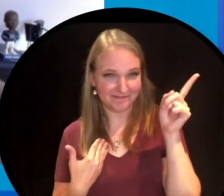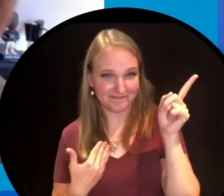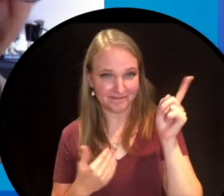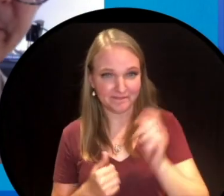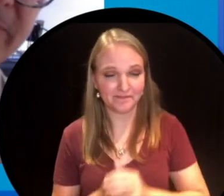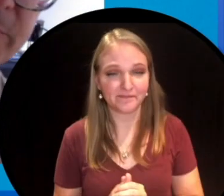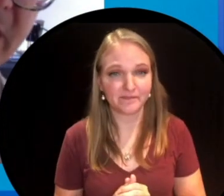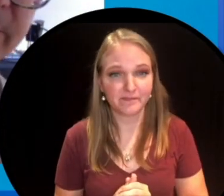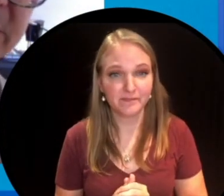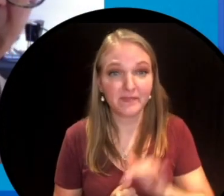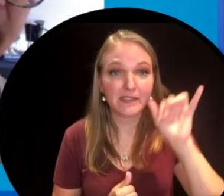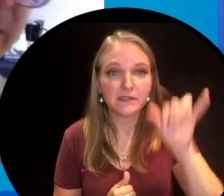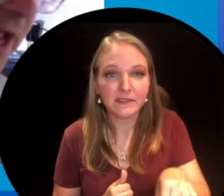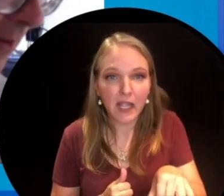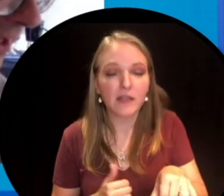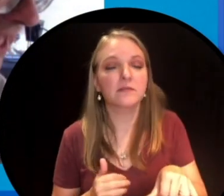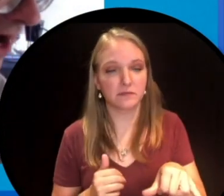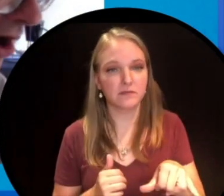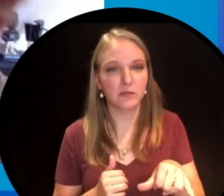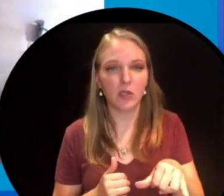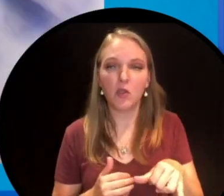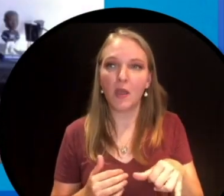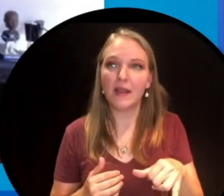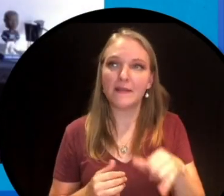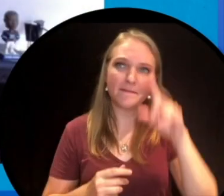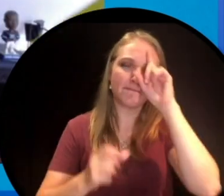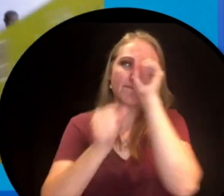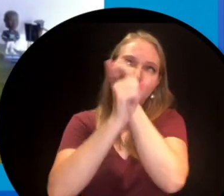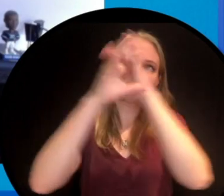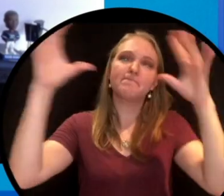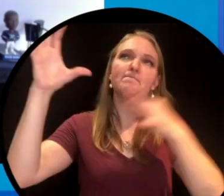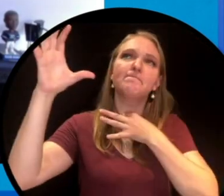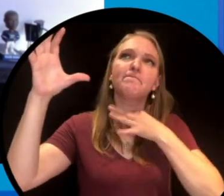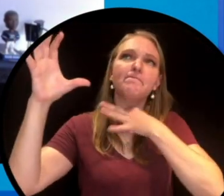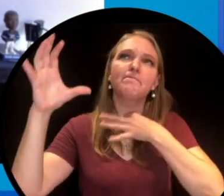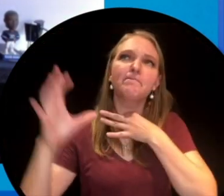that pop up from time to time and what they are is they are trying to get you to ask questions about